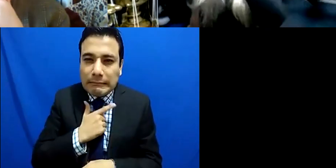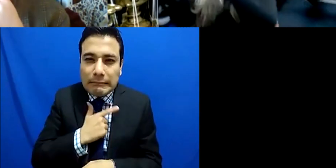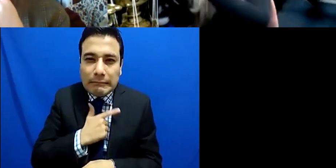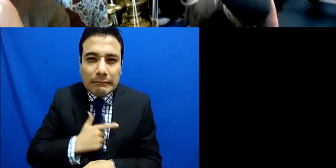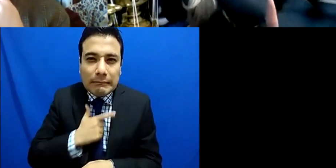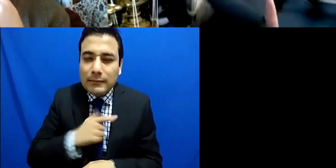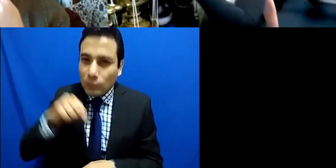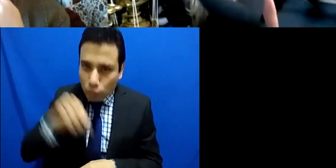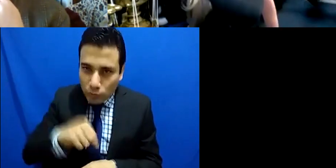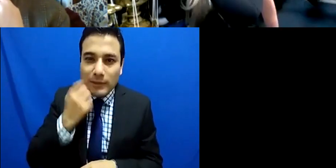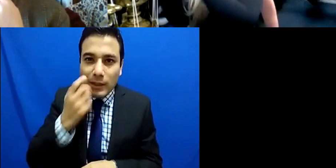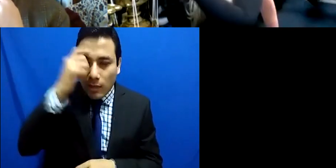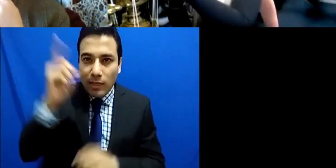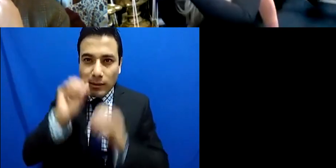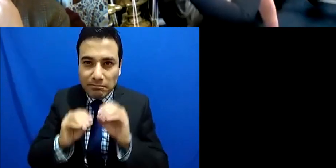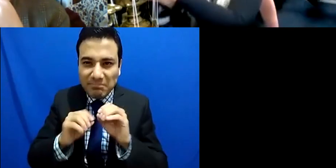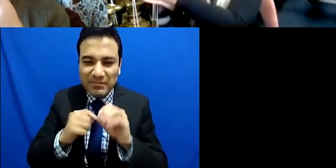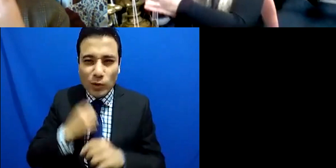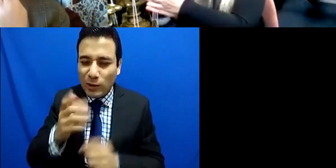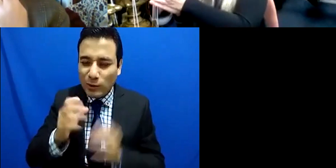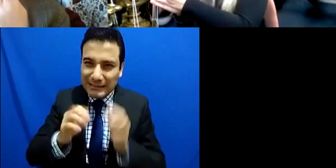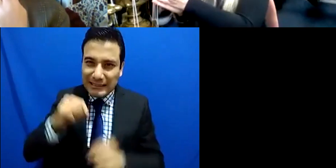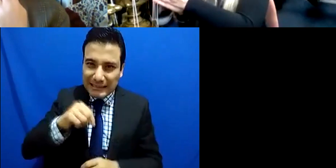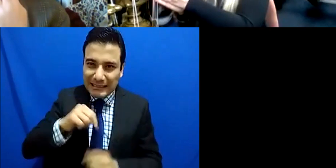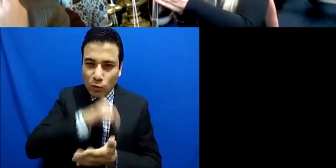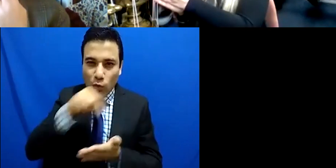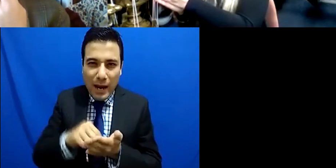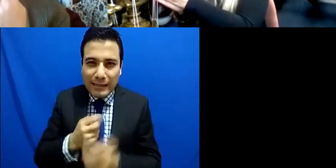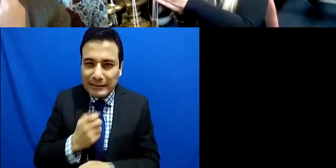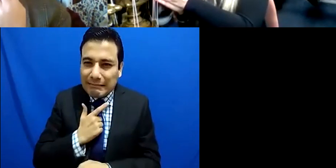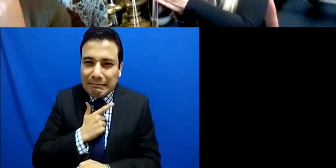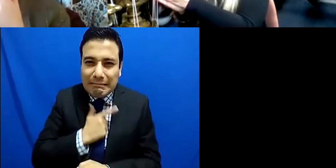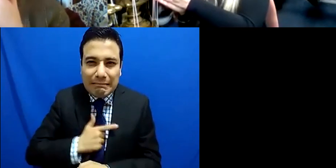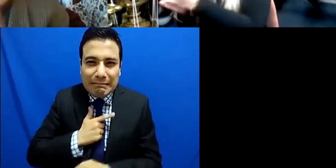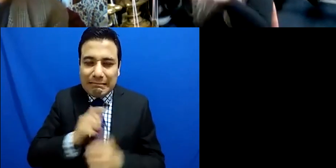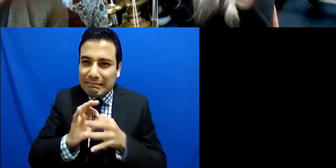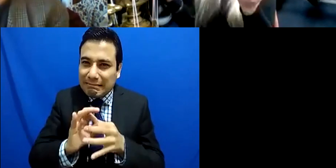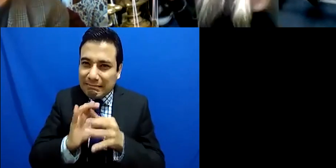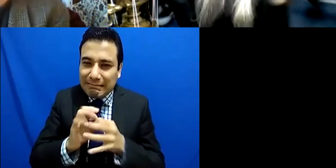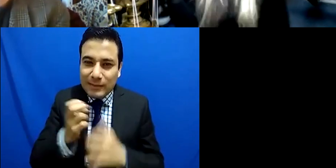than perhaps um assuming that you belong part of, a part of a group but having said that we are all